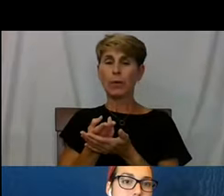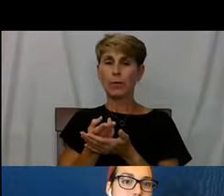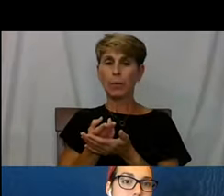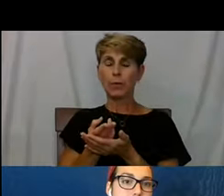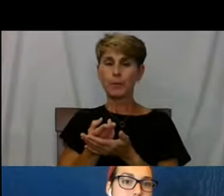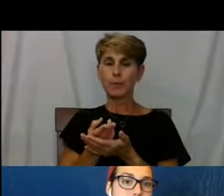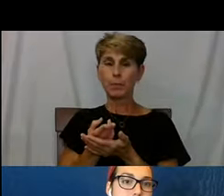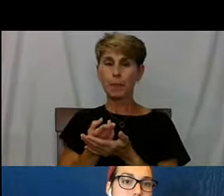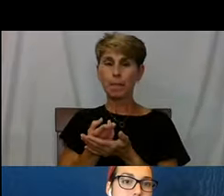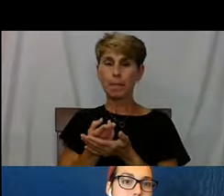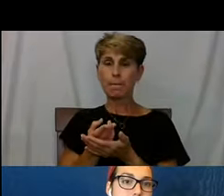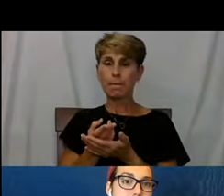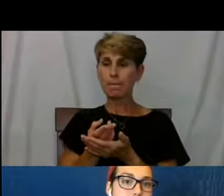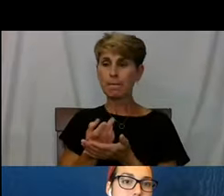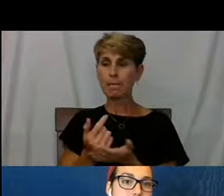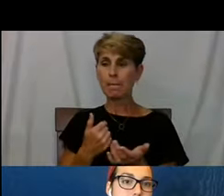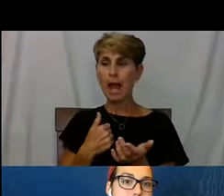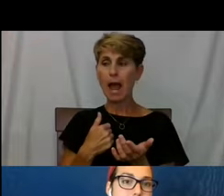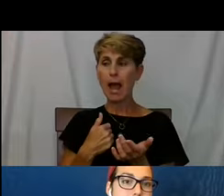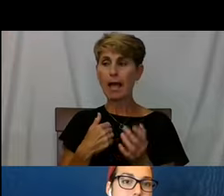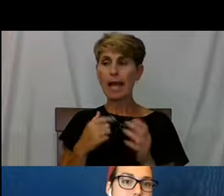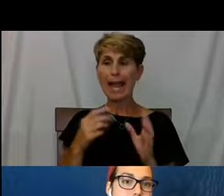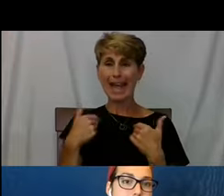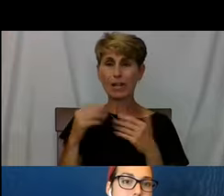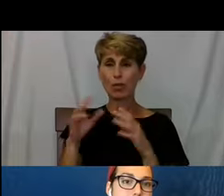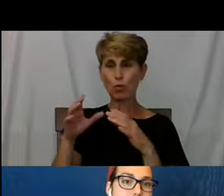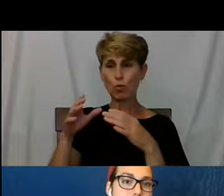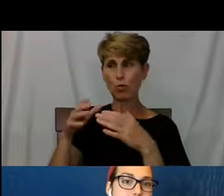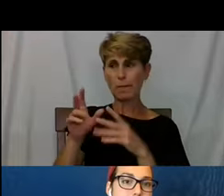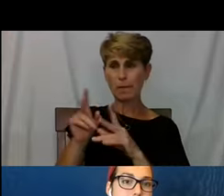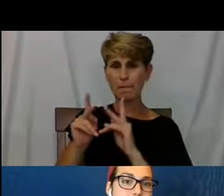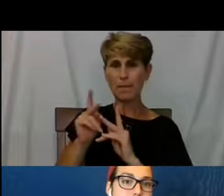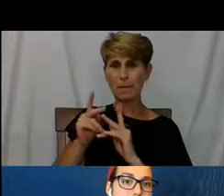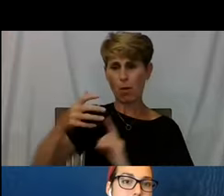I had already assembled people around me who I trusted